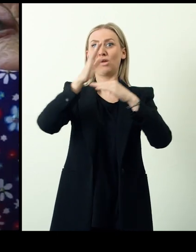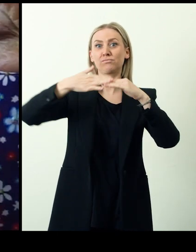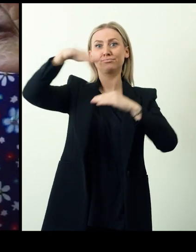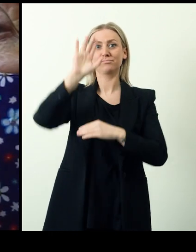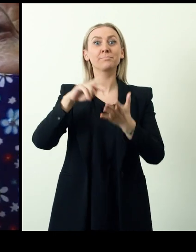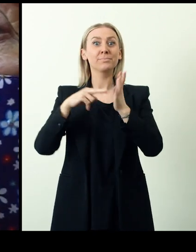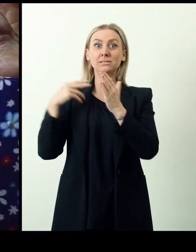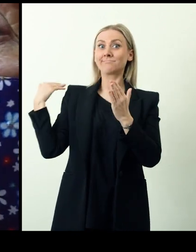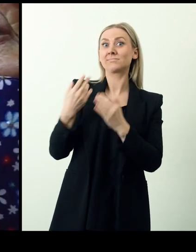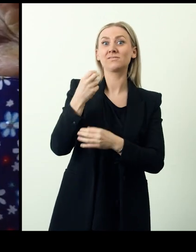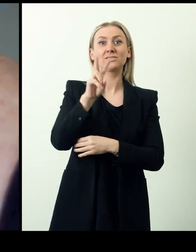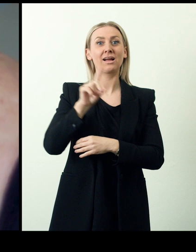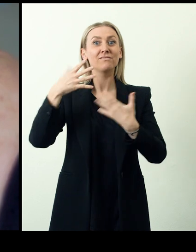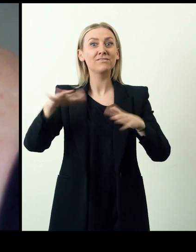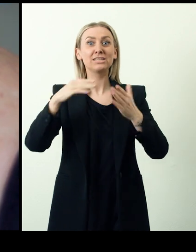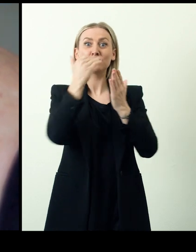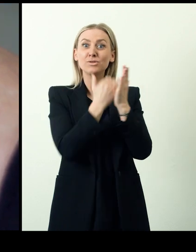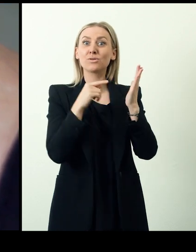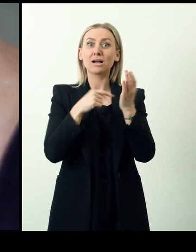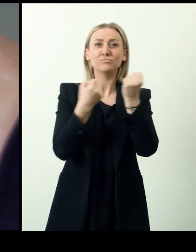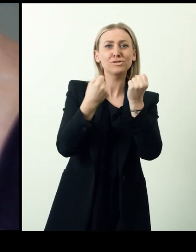The program had supported over 3700 beneficiaries.